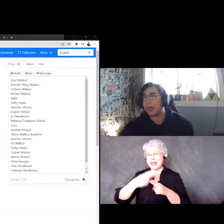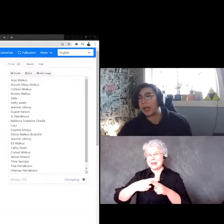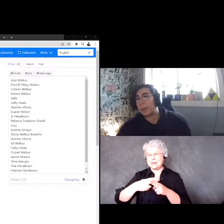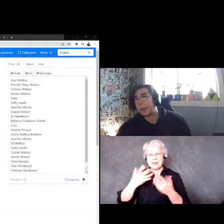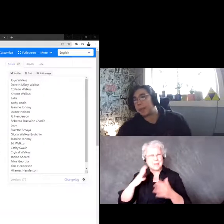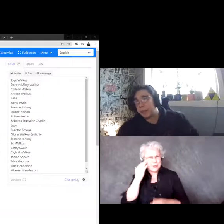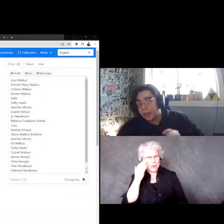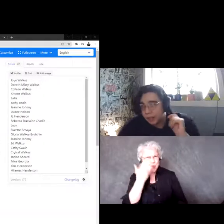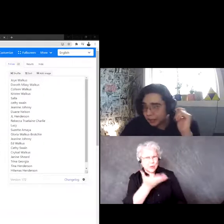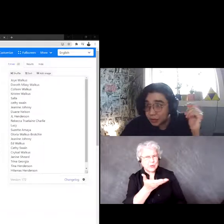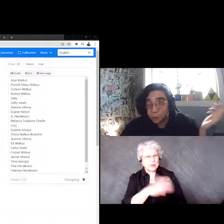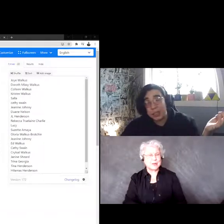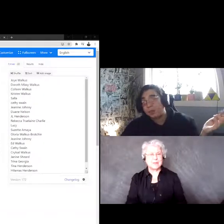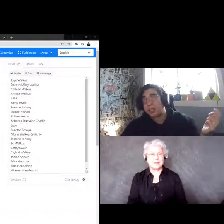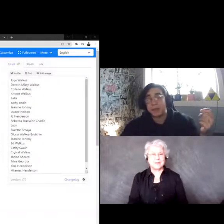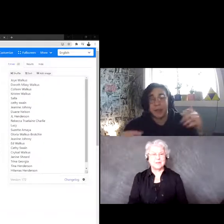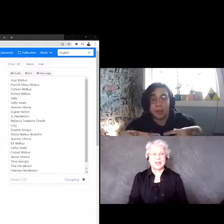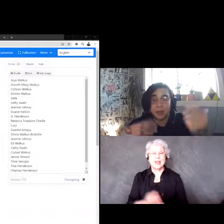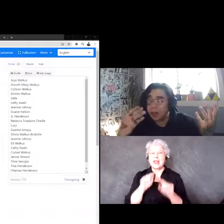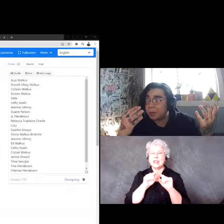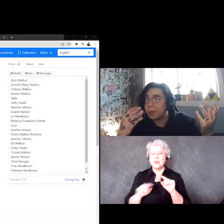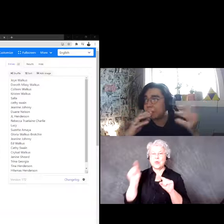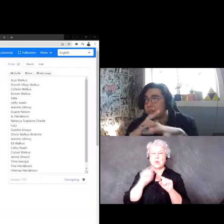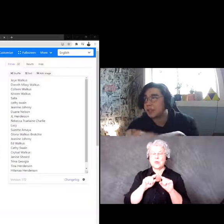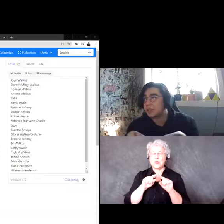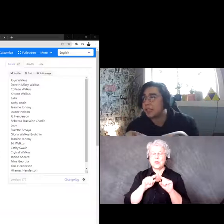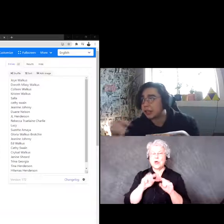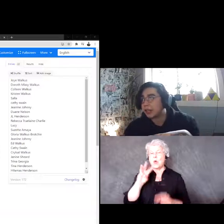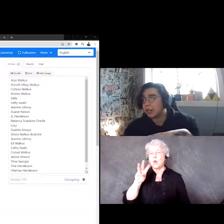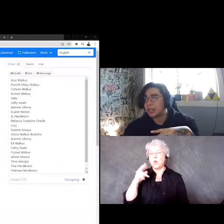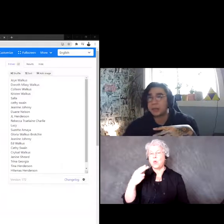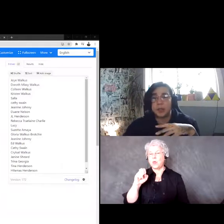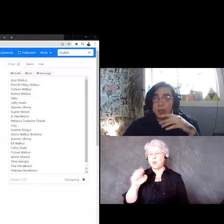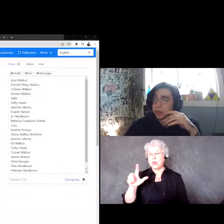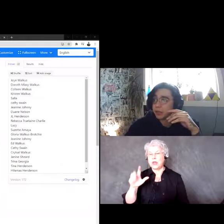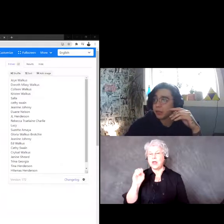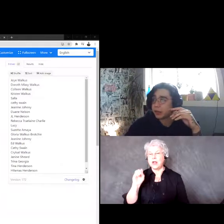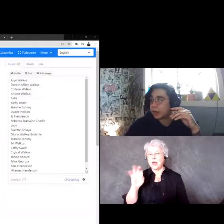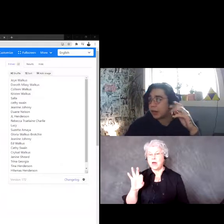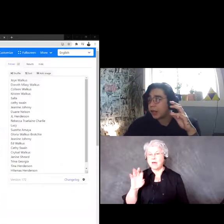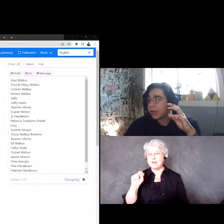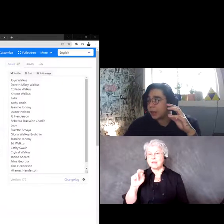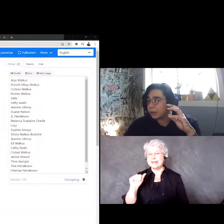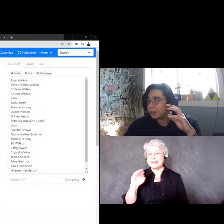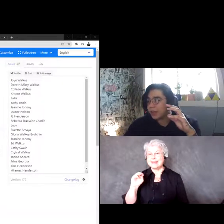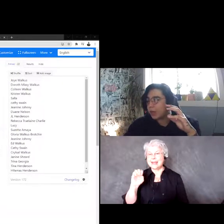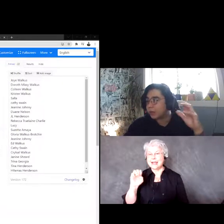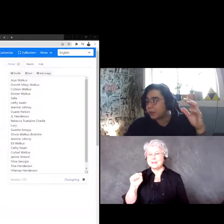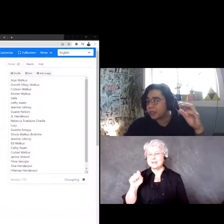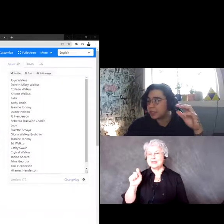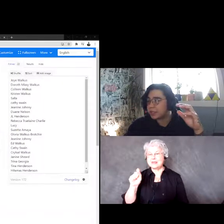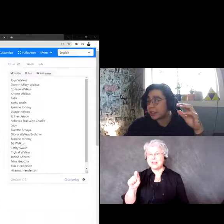and it just wheel of names dot com, it brings you to here, you get to put all your participants in